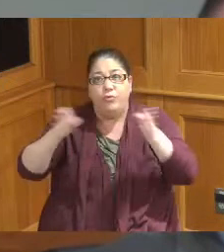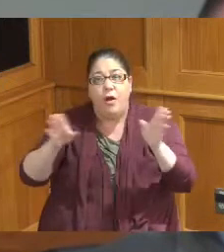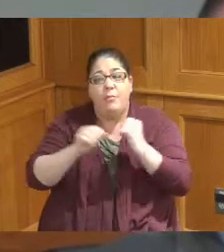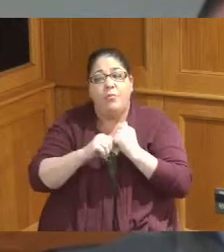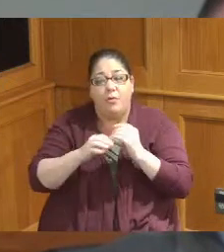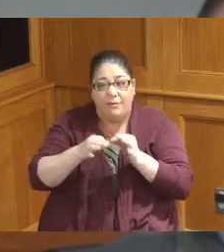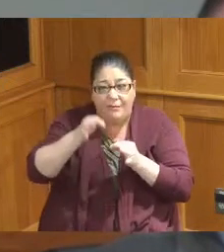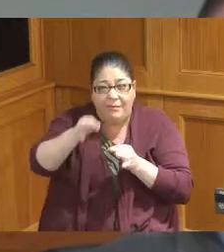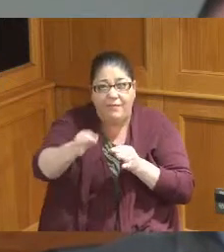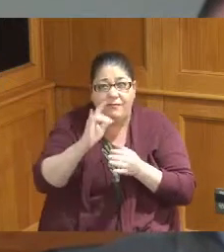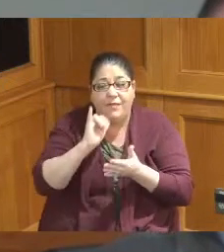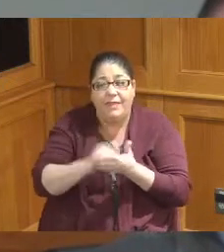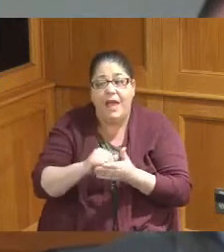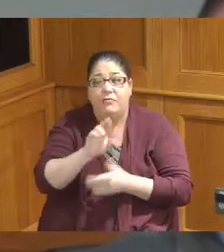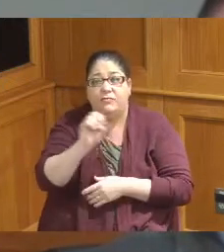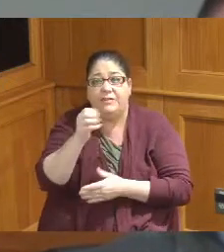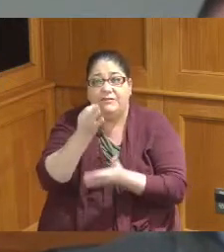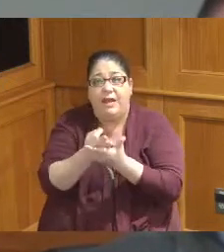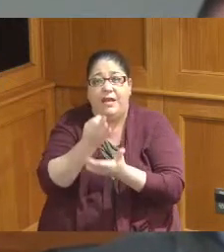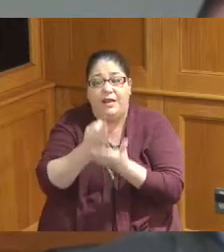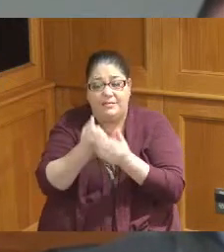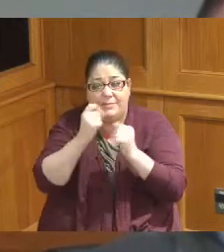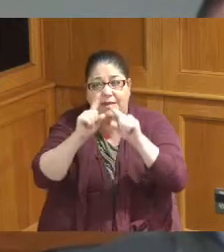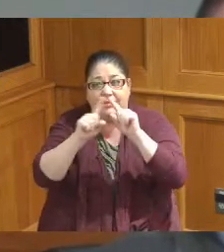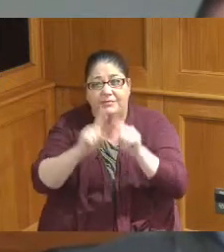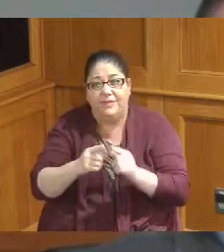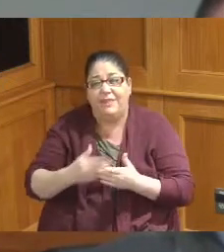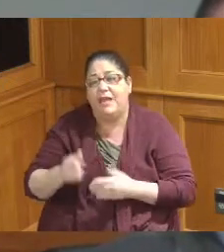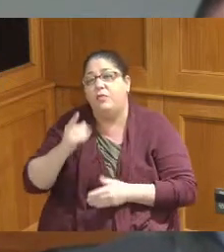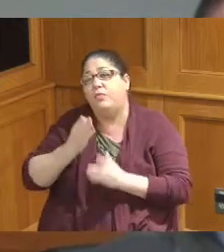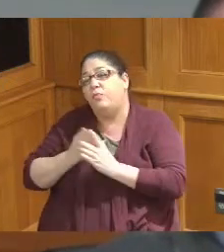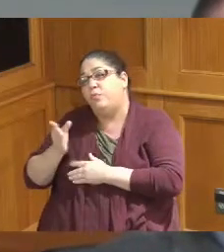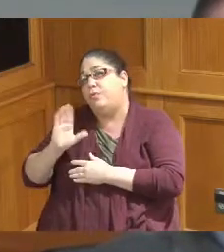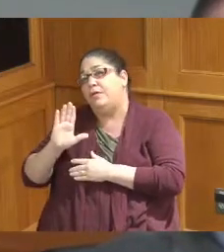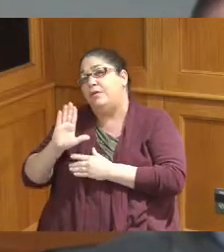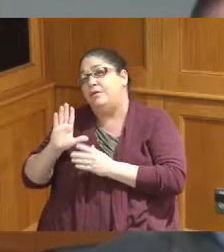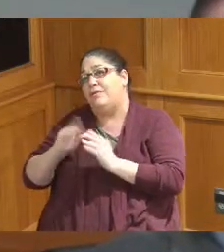refinancing a lot of things through the convention District that we would be capable of doing it